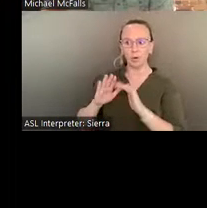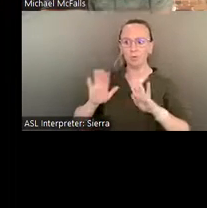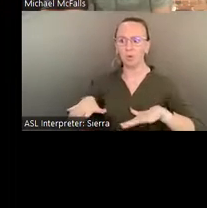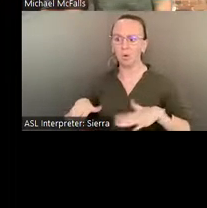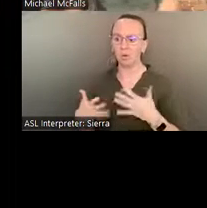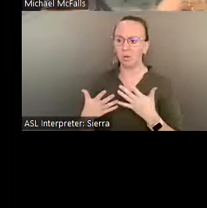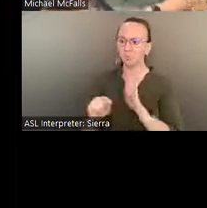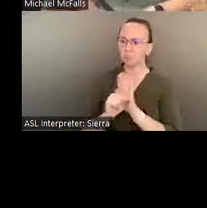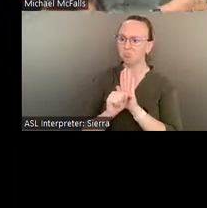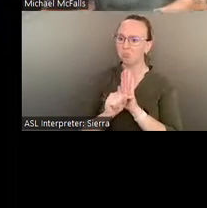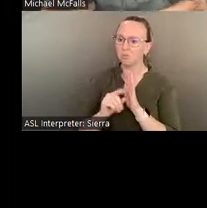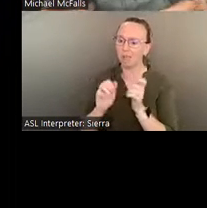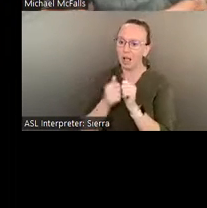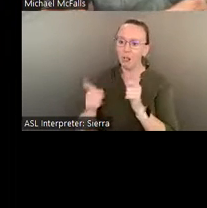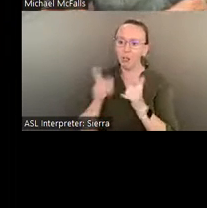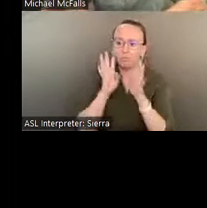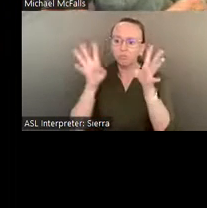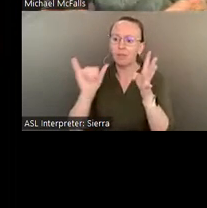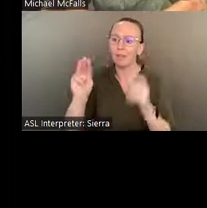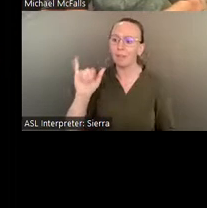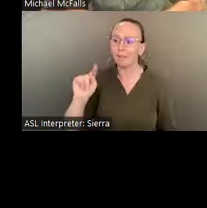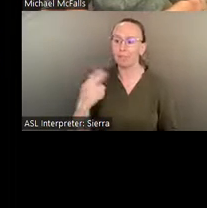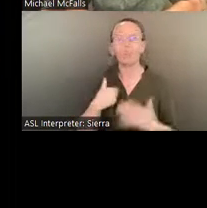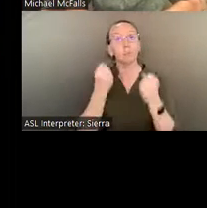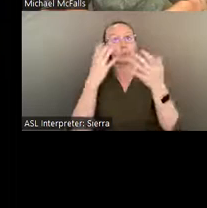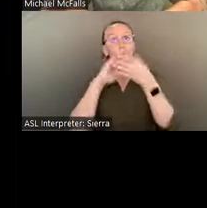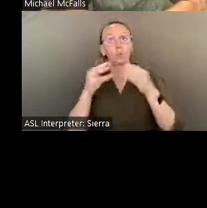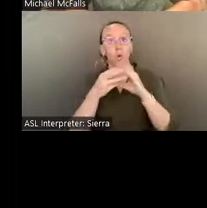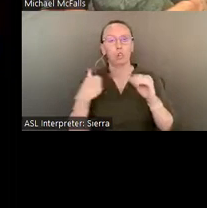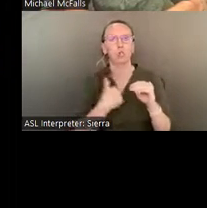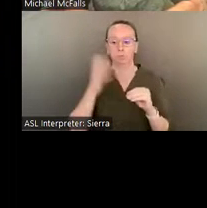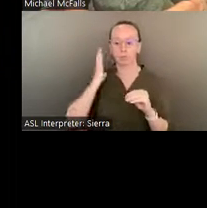There's so many stories we did in oral history here at Columbus State and there's so many